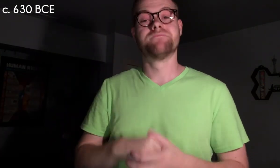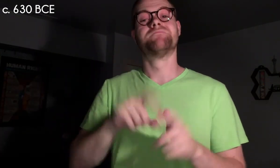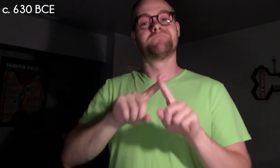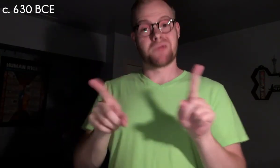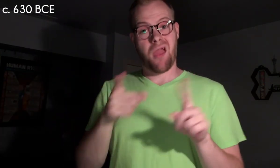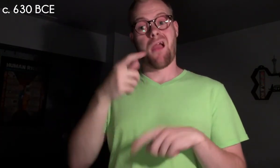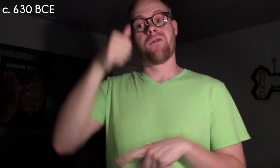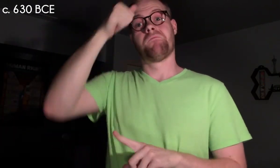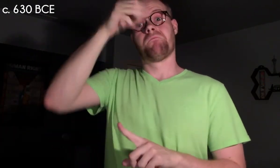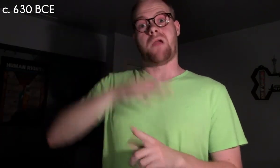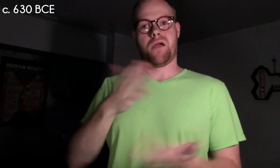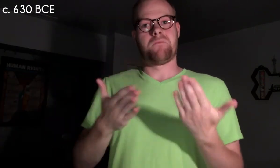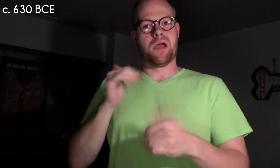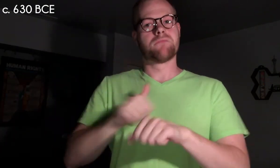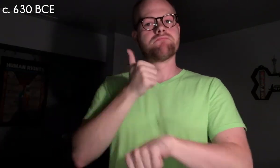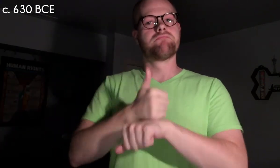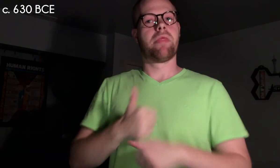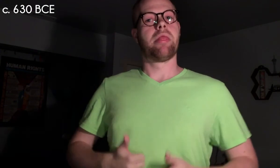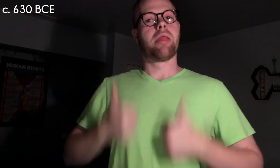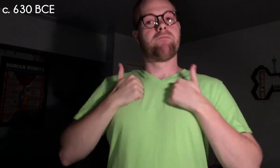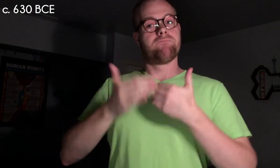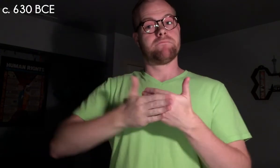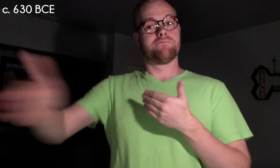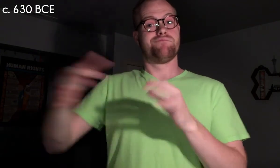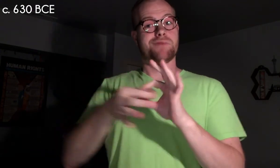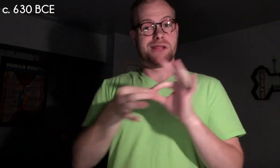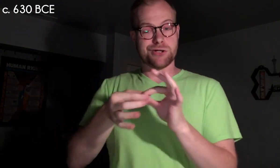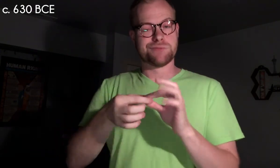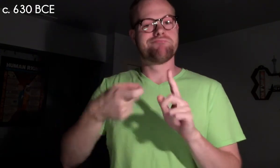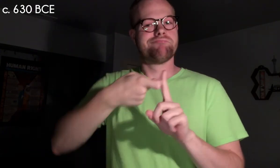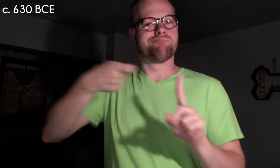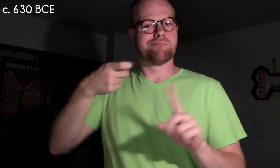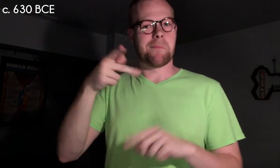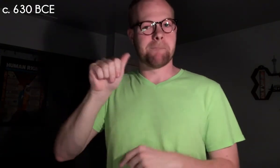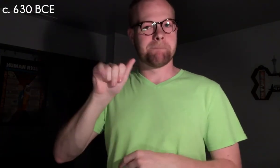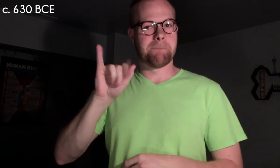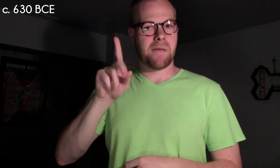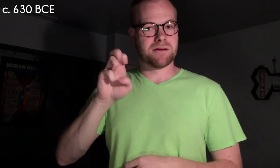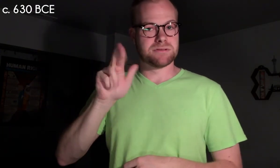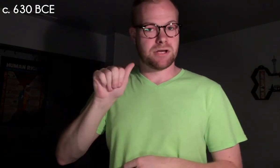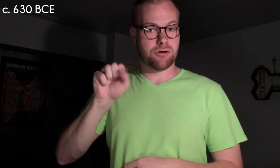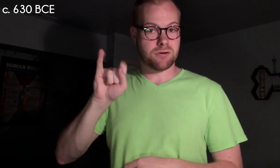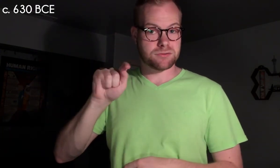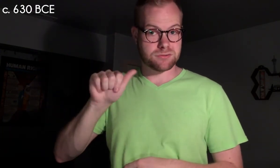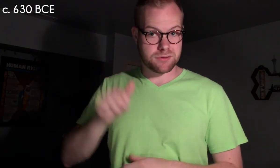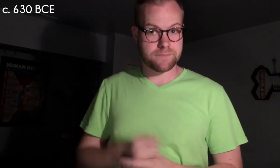but men might form life-long relationships originating in paiderastia.